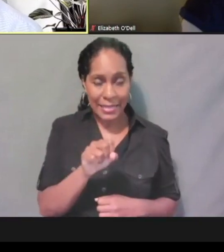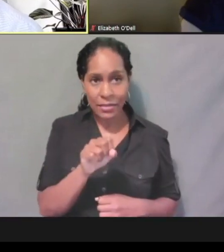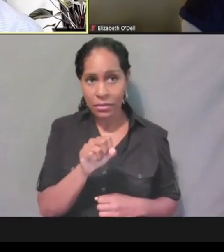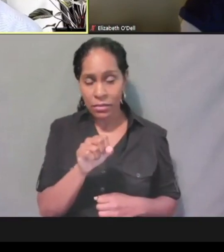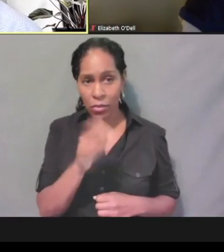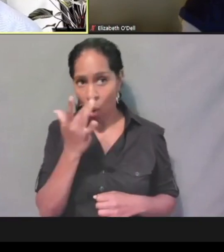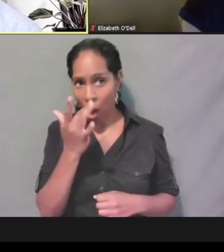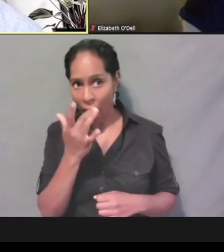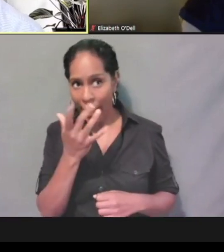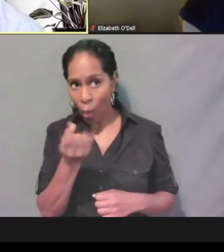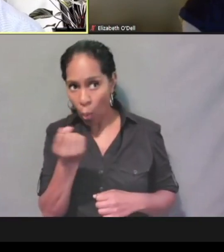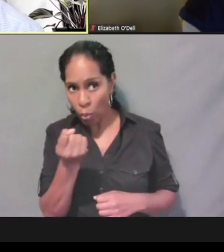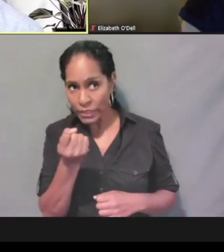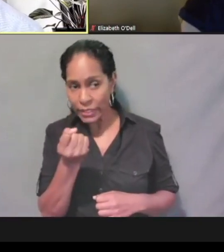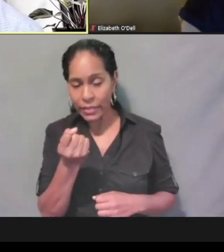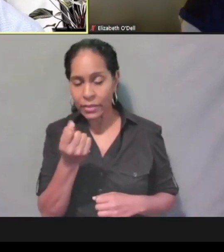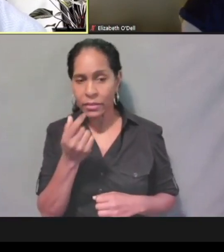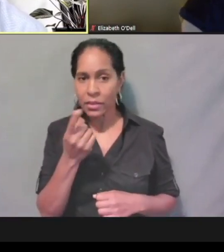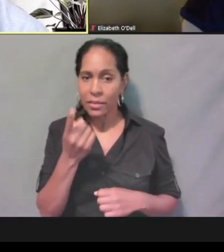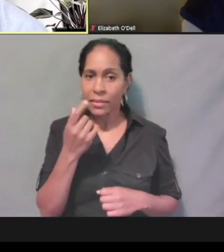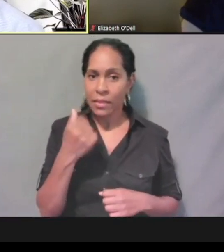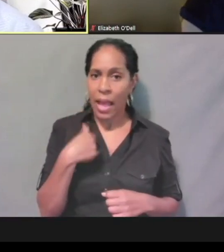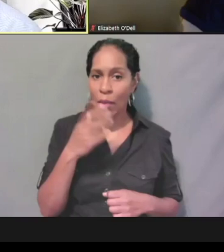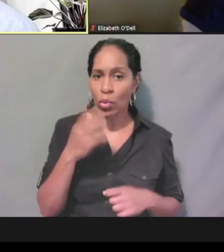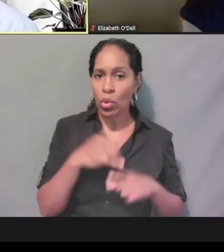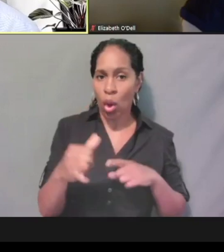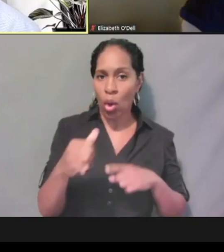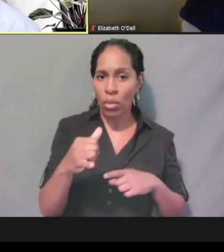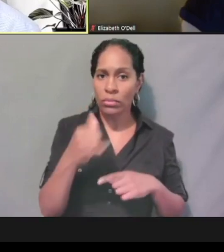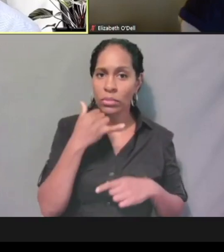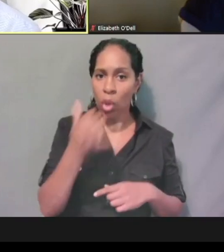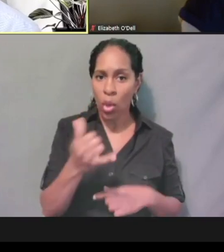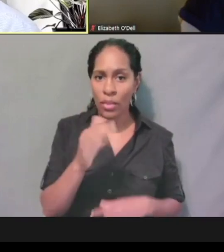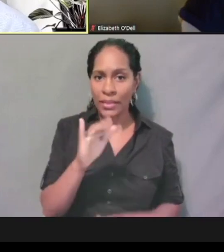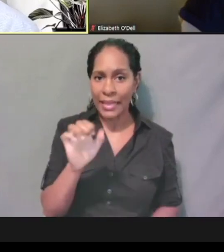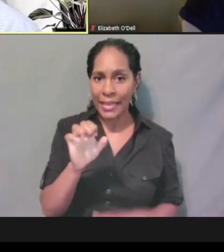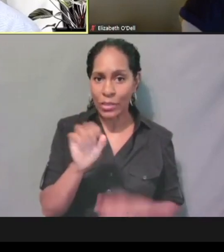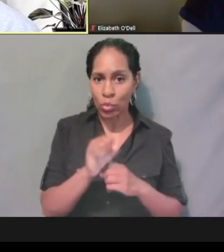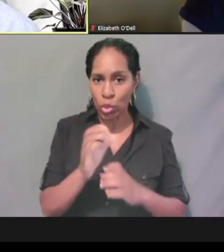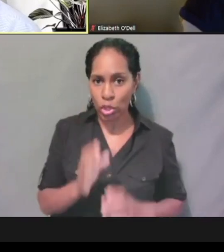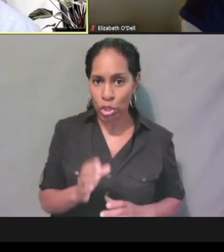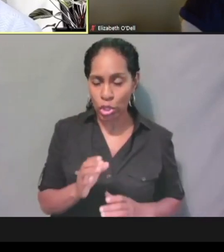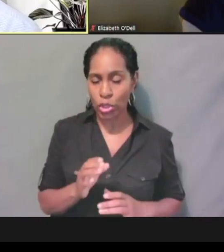Let me call the case worker and ask a couple questions. Why is this still pending?